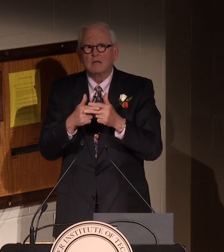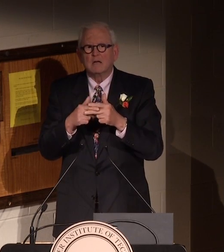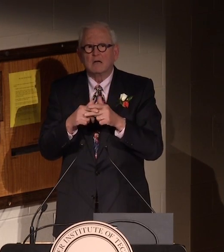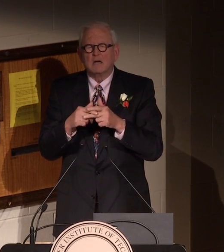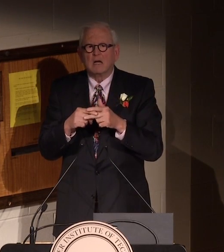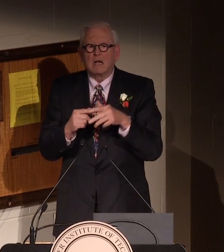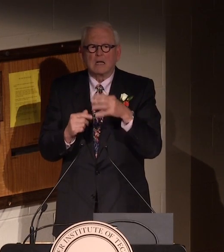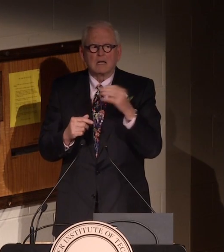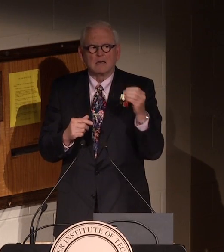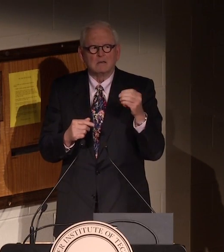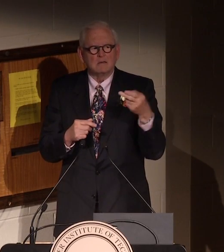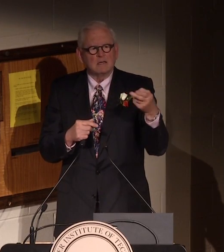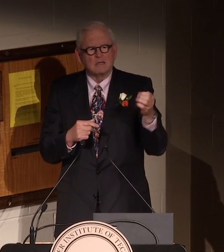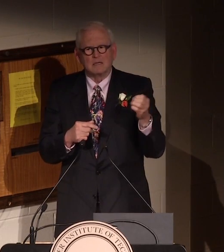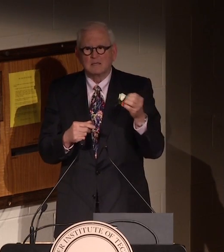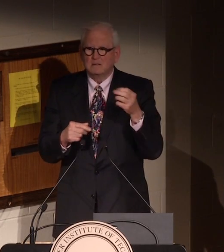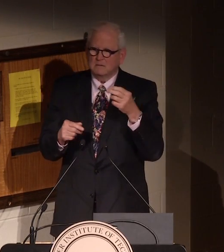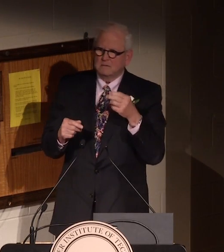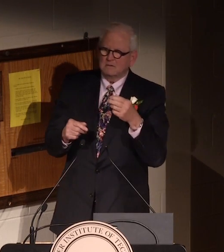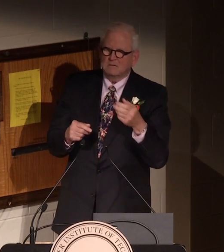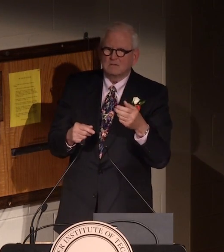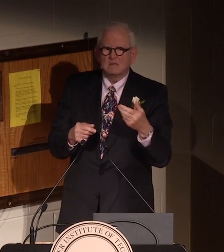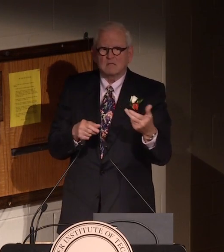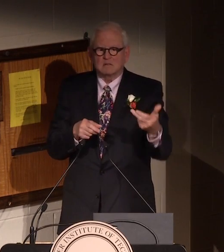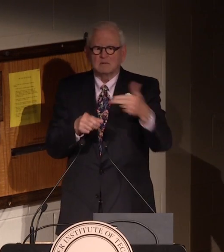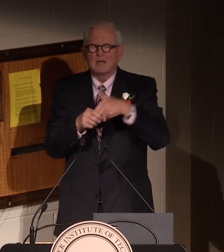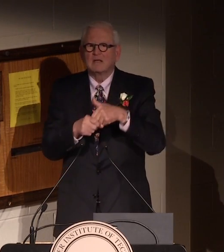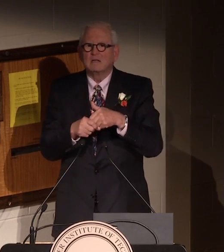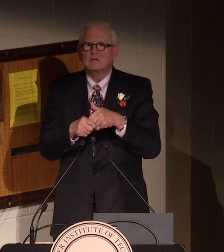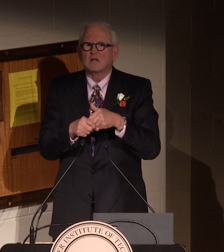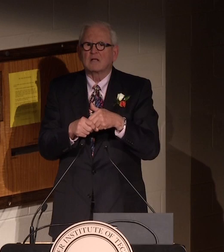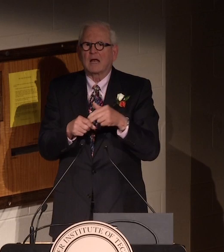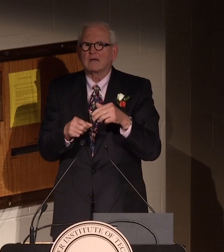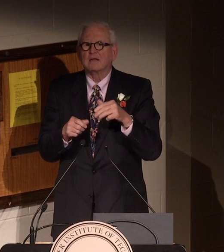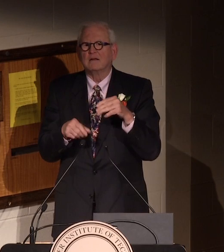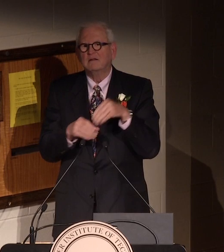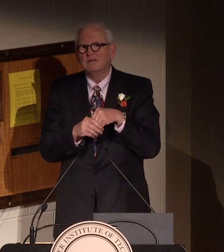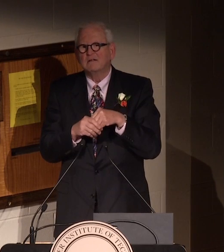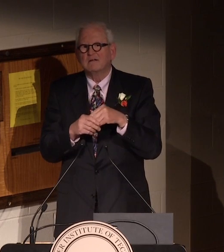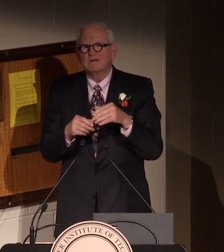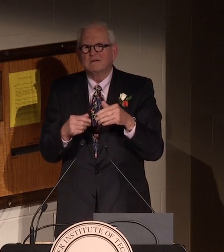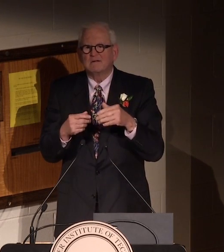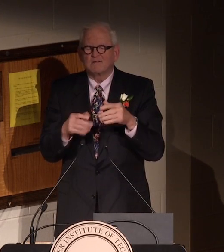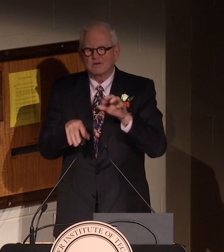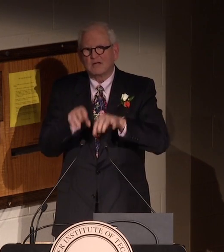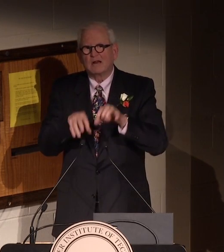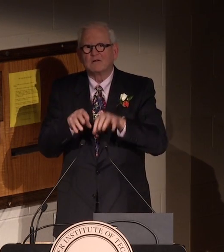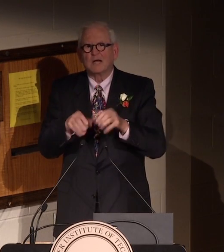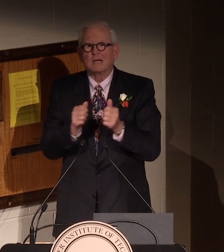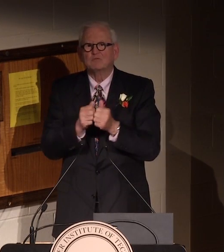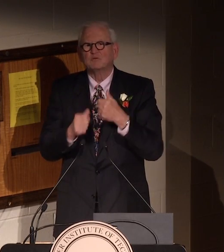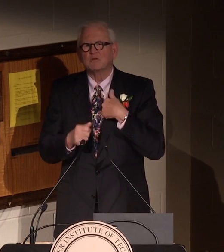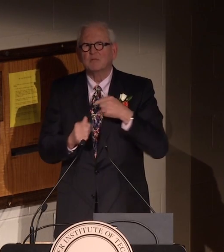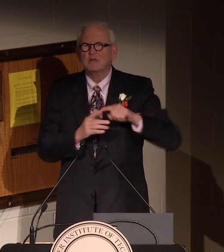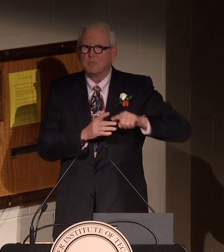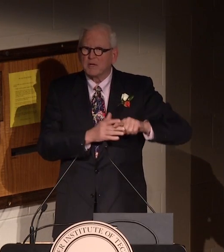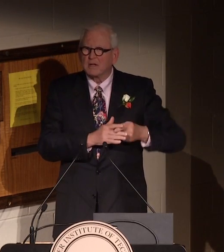He's a very good mechanic.